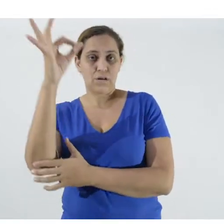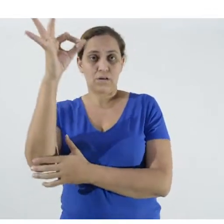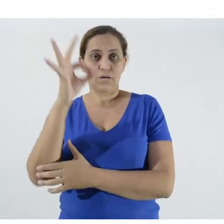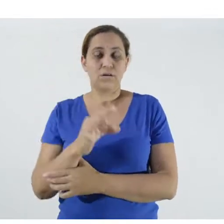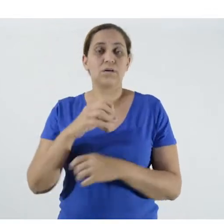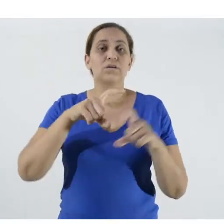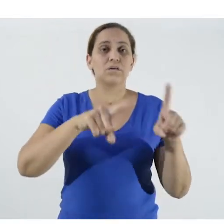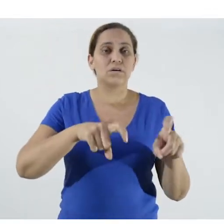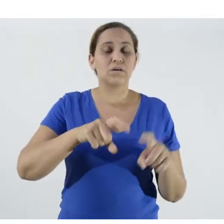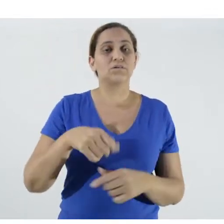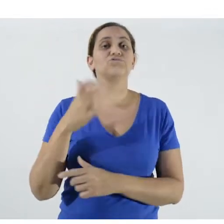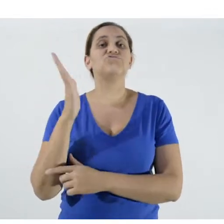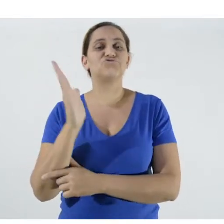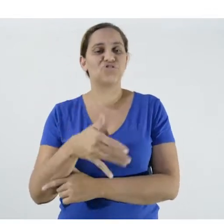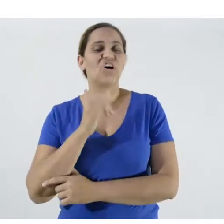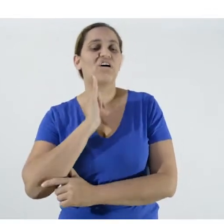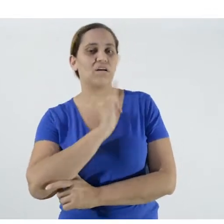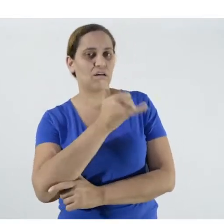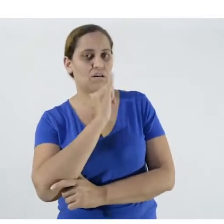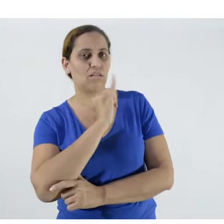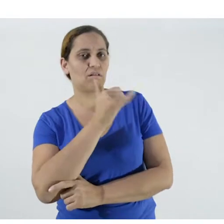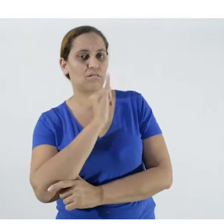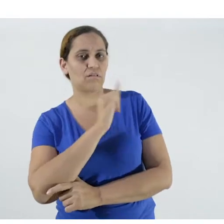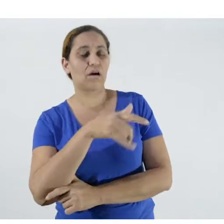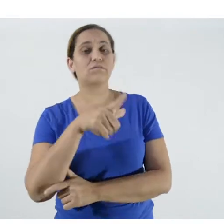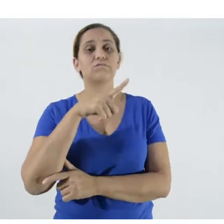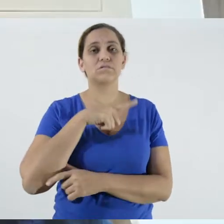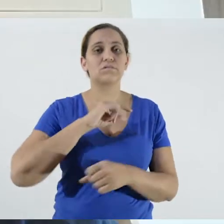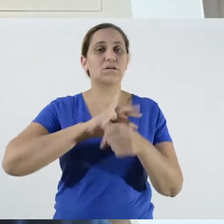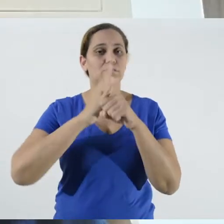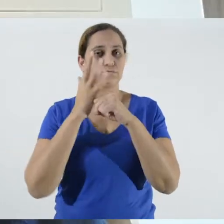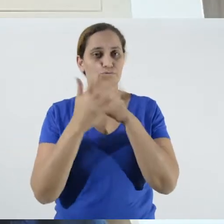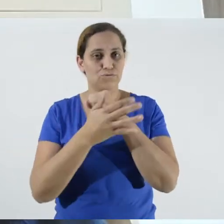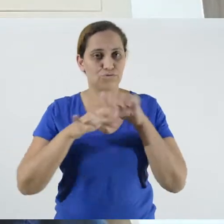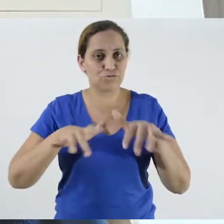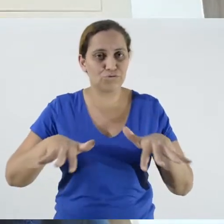their municipalities, because, as I'm recording,